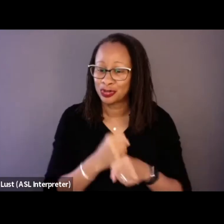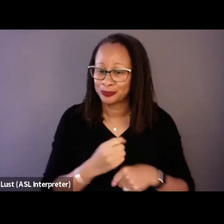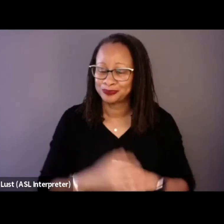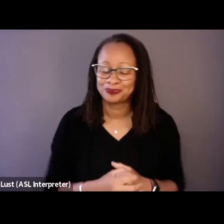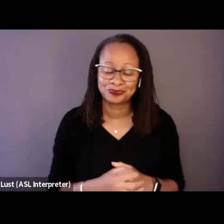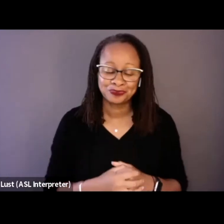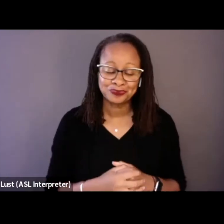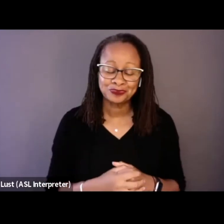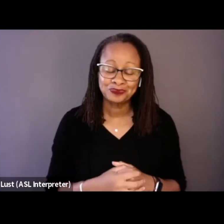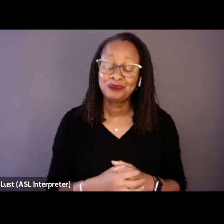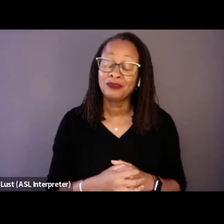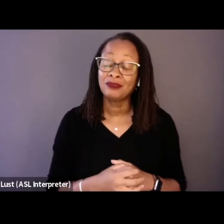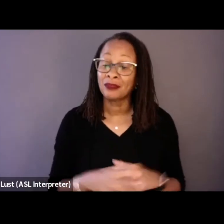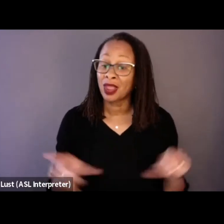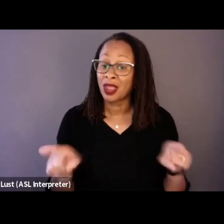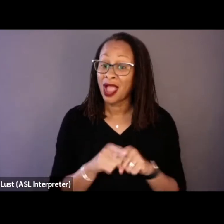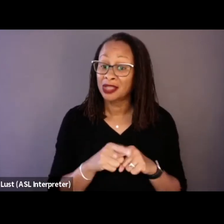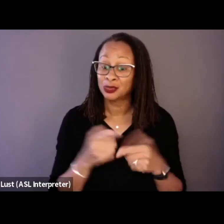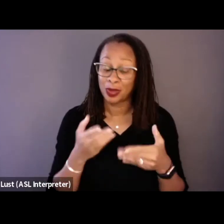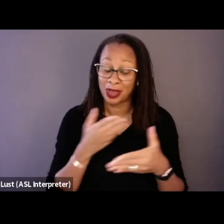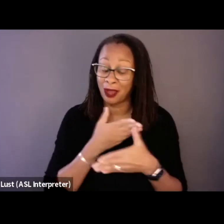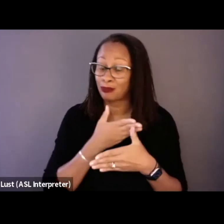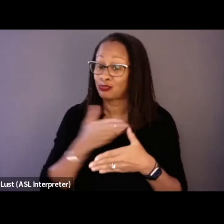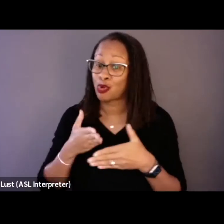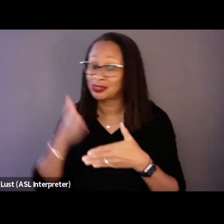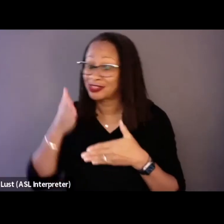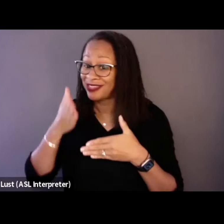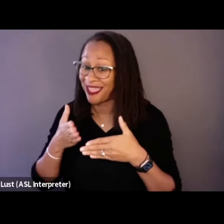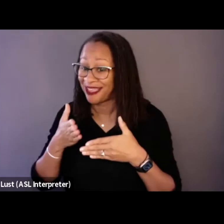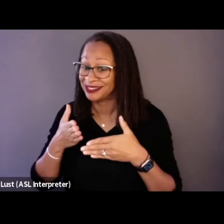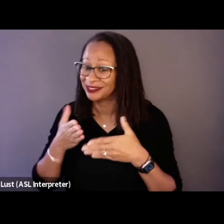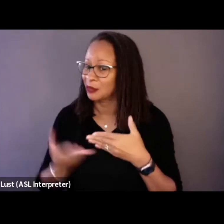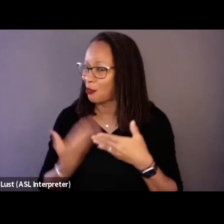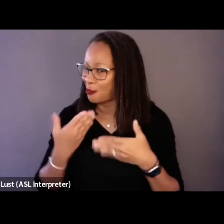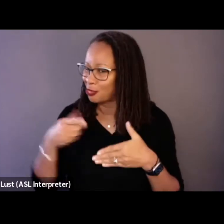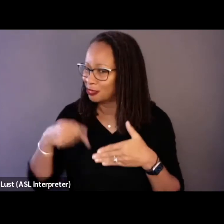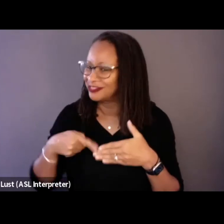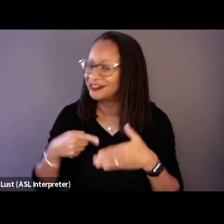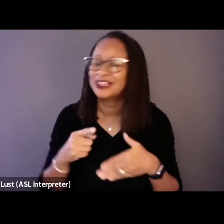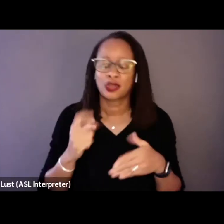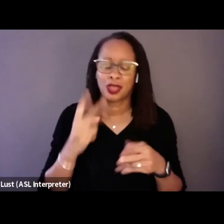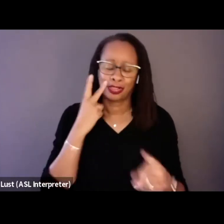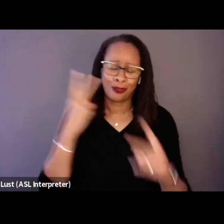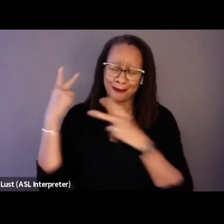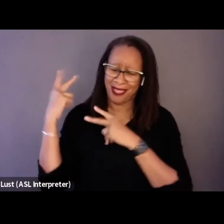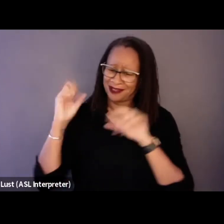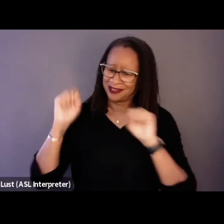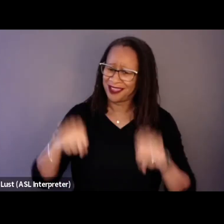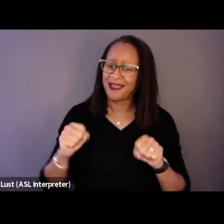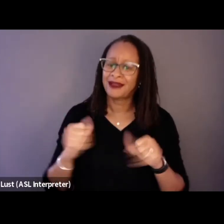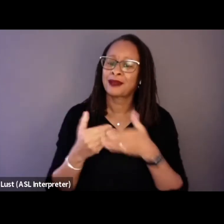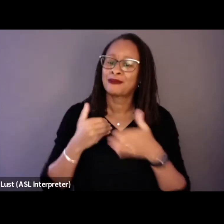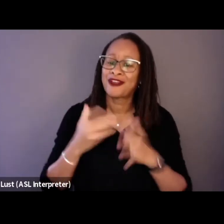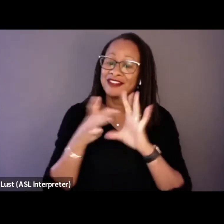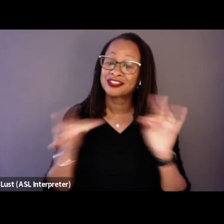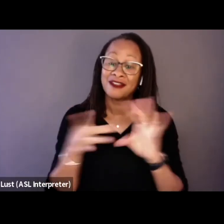And as we get to the end of our series, you can look back on previous conversations